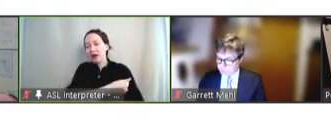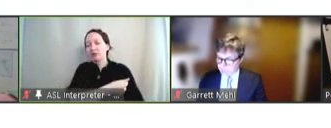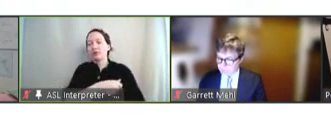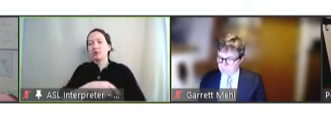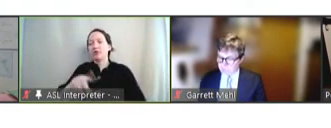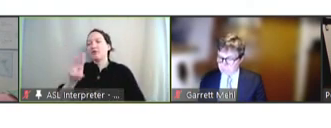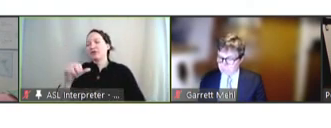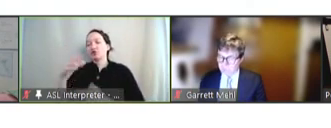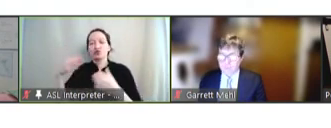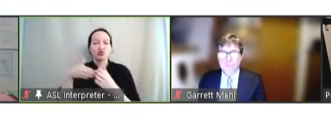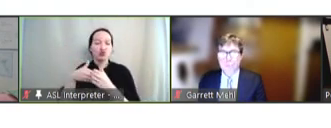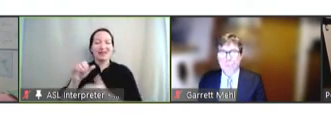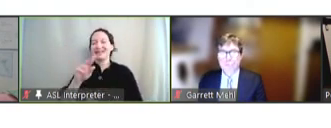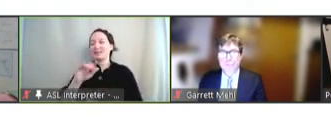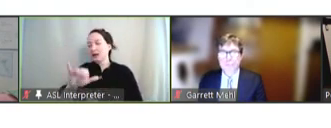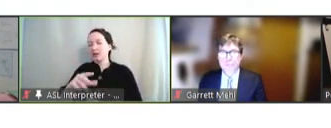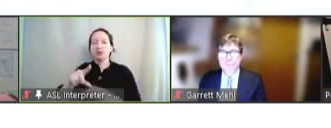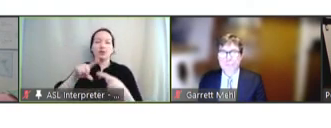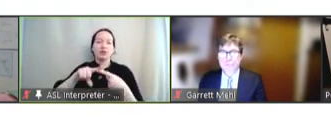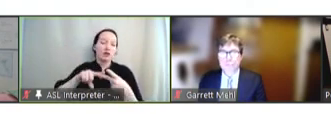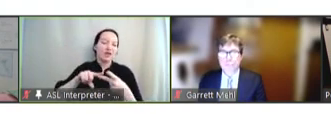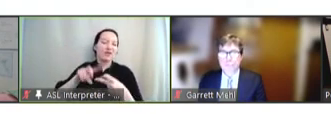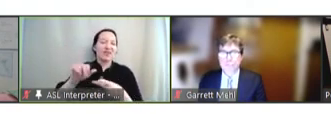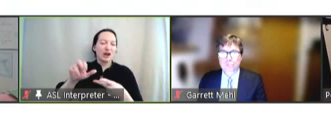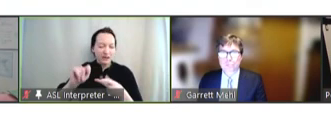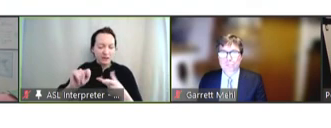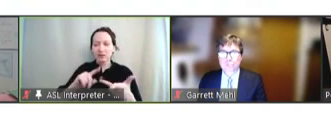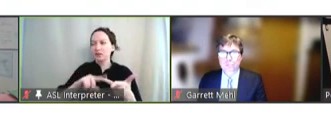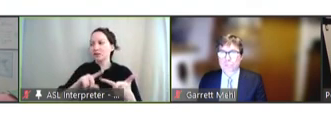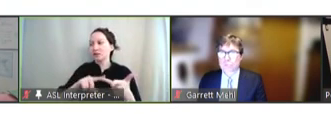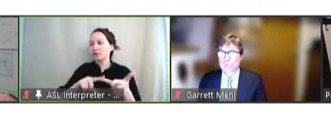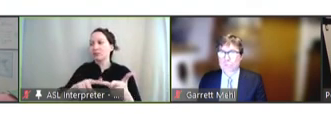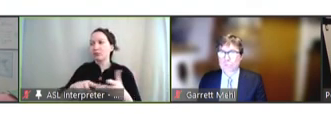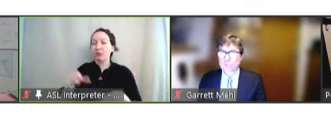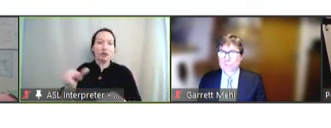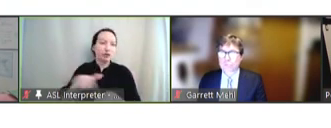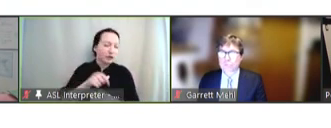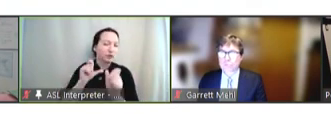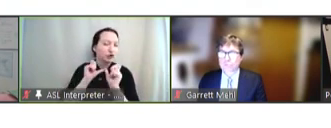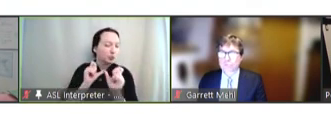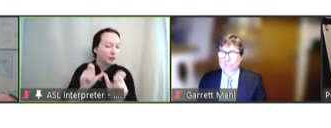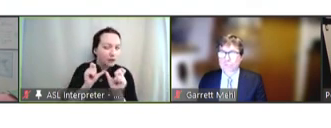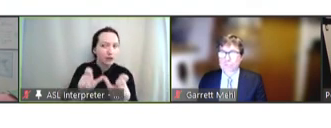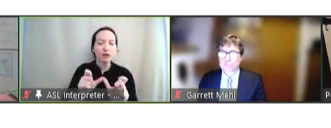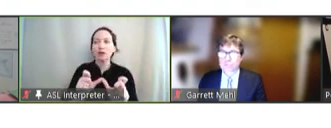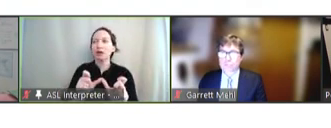antibodies against the variants, length, durability of the virus-neutralizing antibodies,